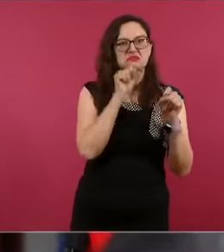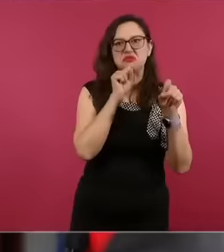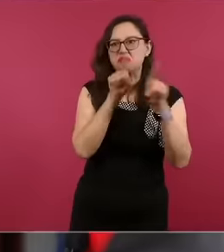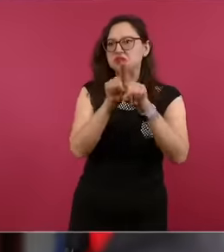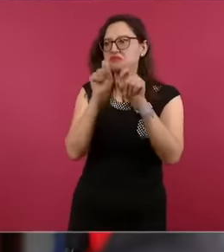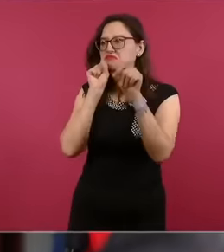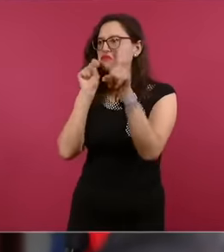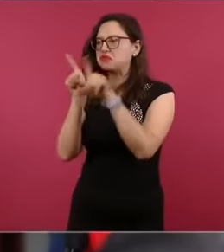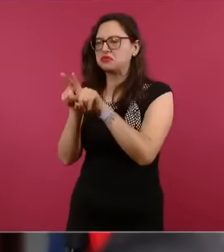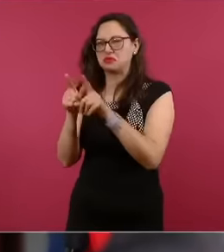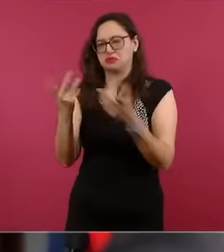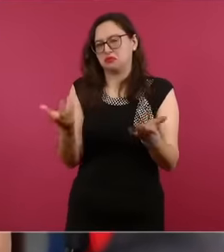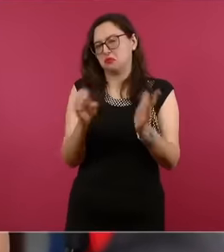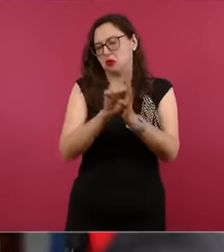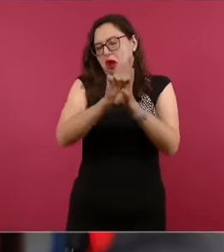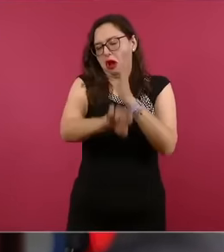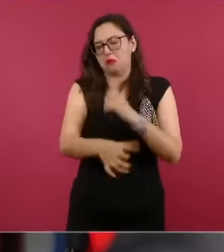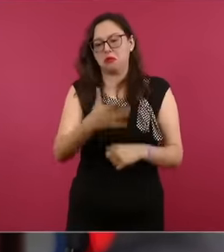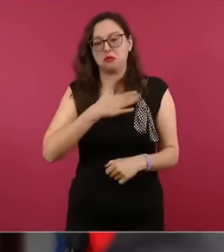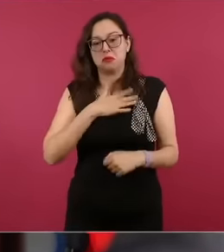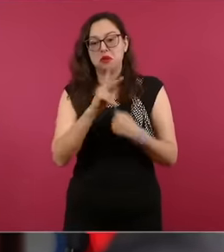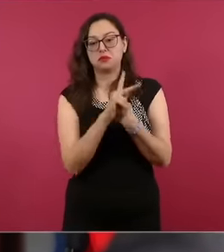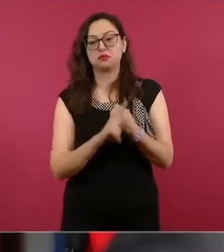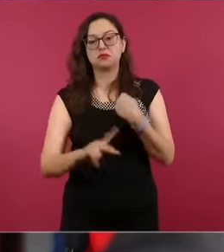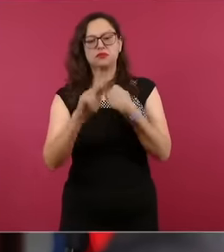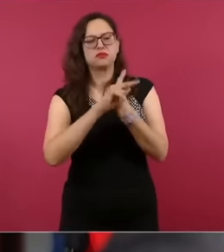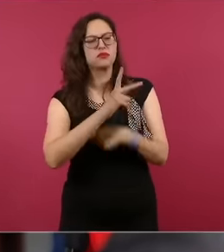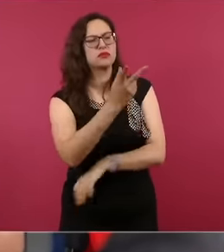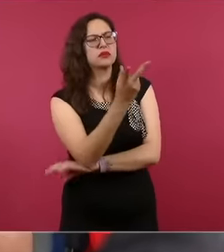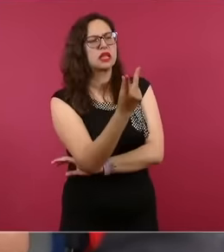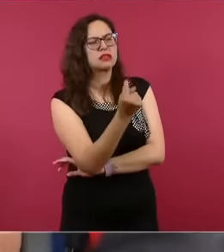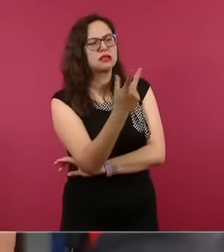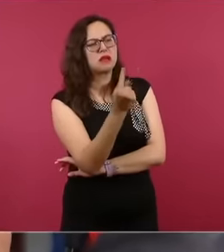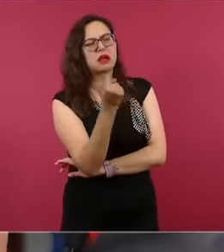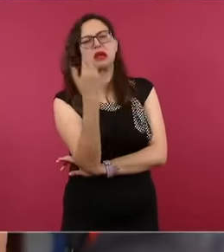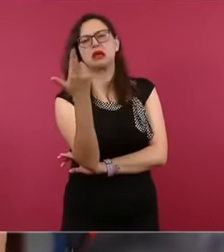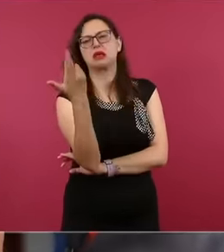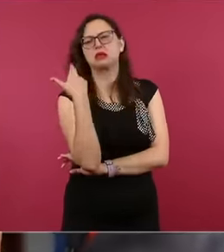traditional powerful media speaks little, for example, about the